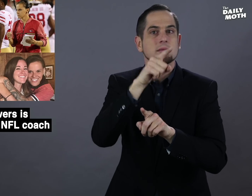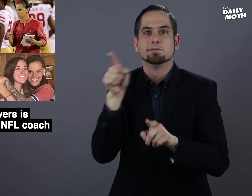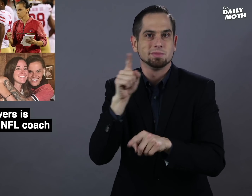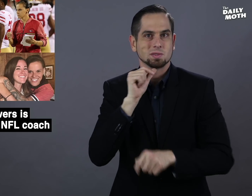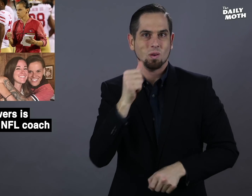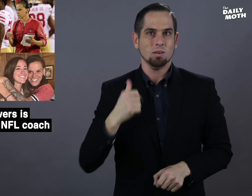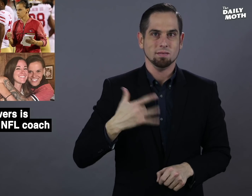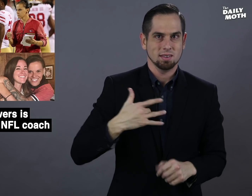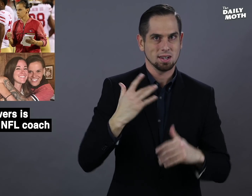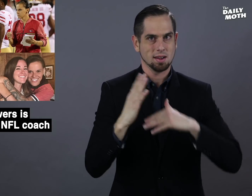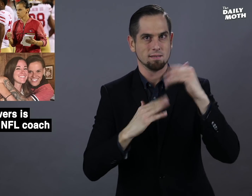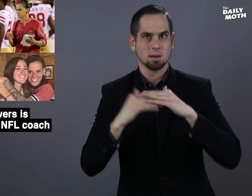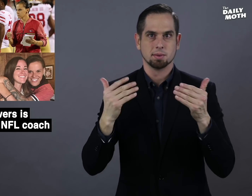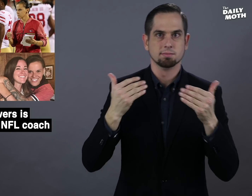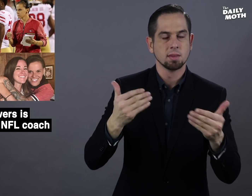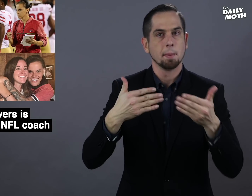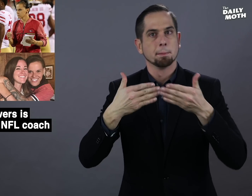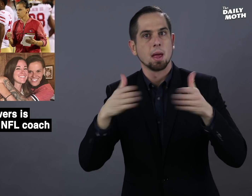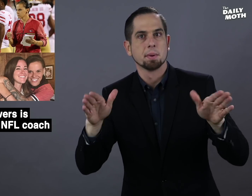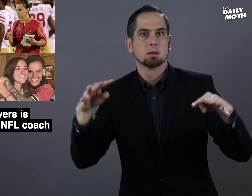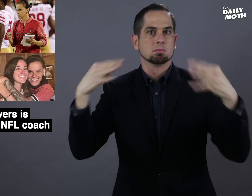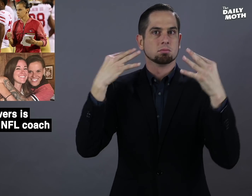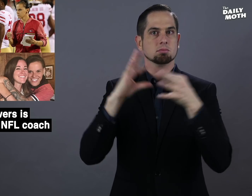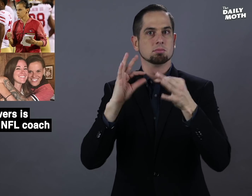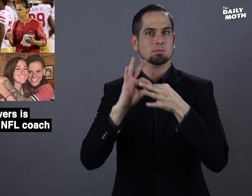that do not feel comfortable about being public about